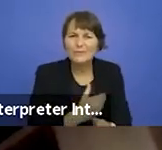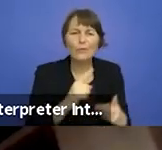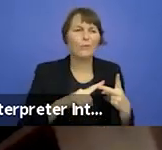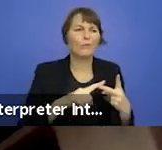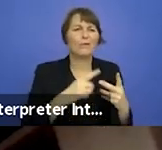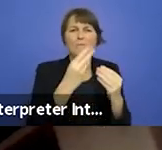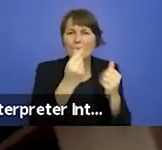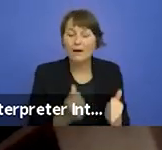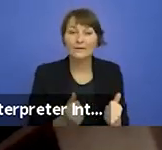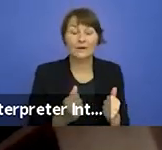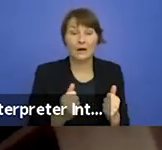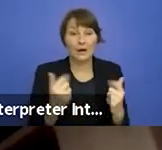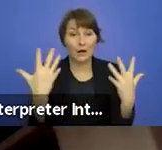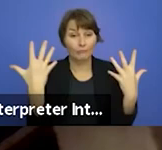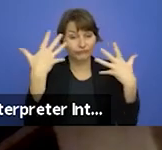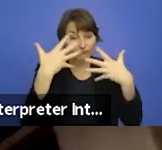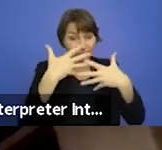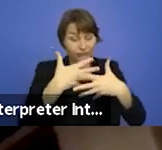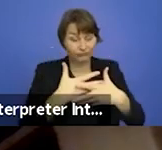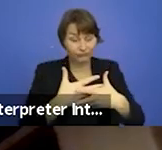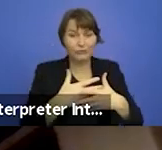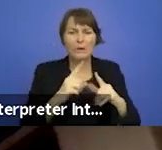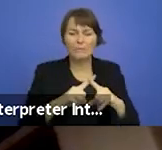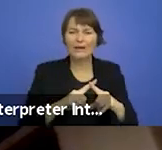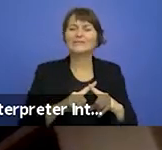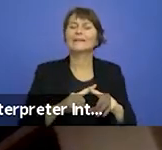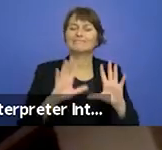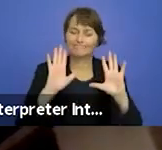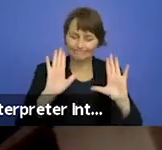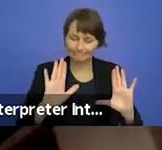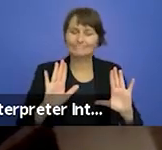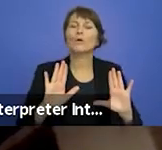Holding space for a multitude of perspectives requires patience and care and creating a